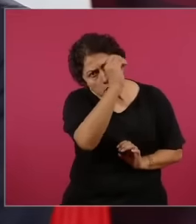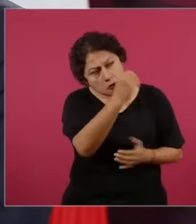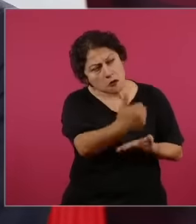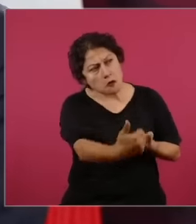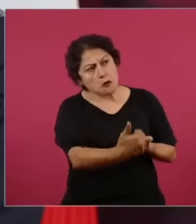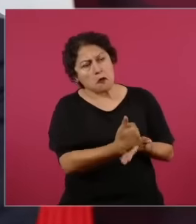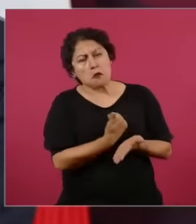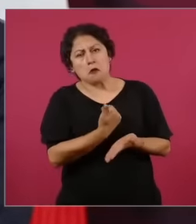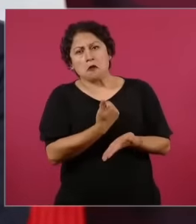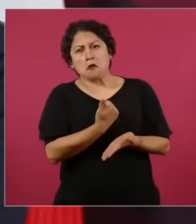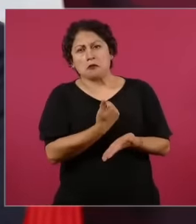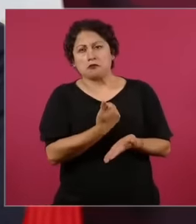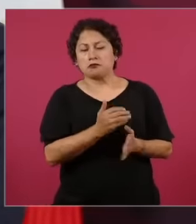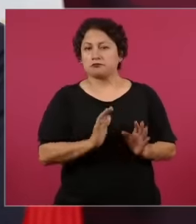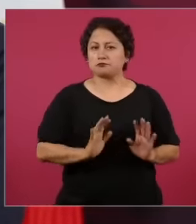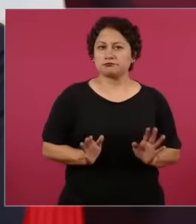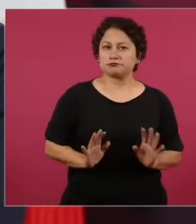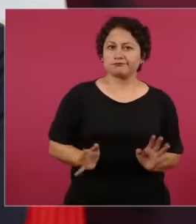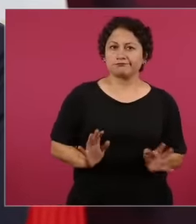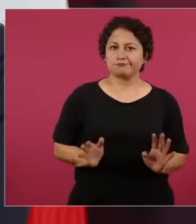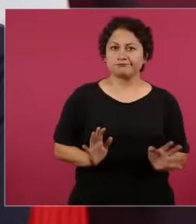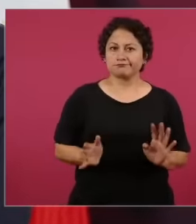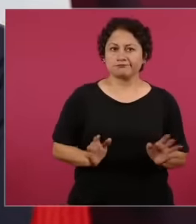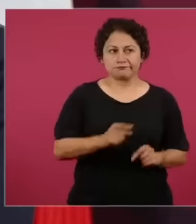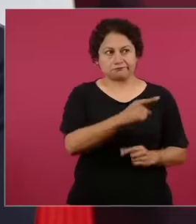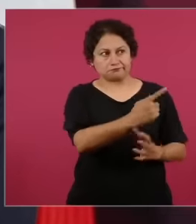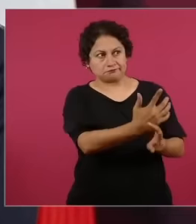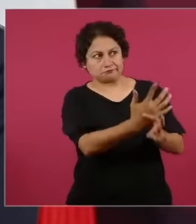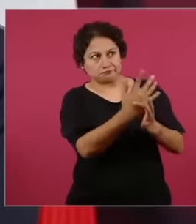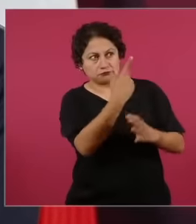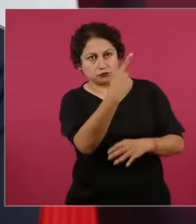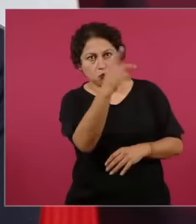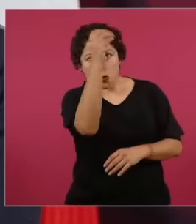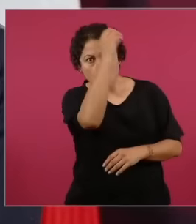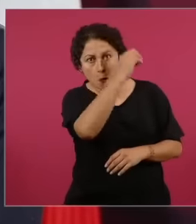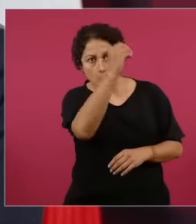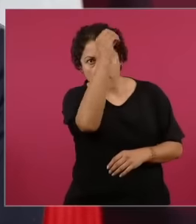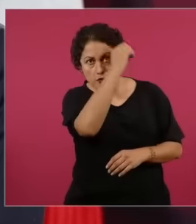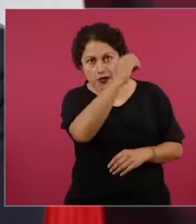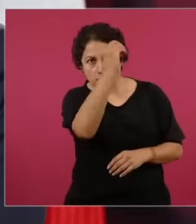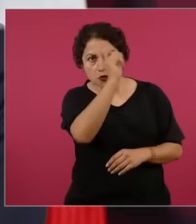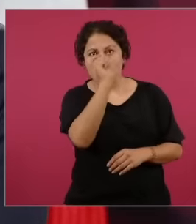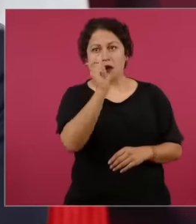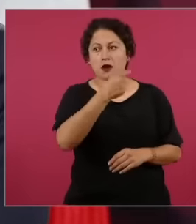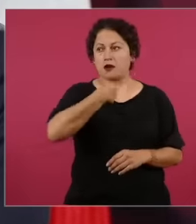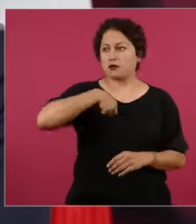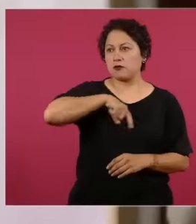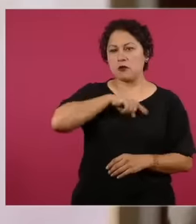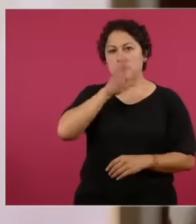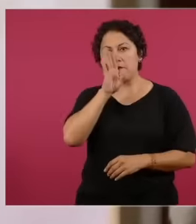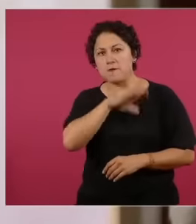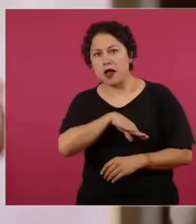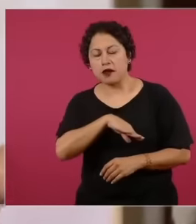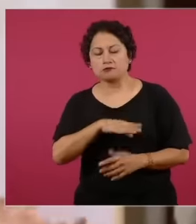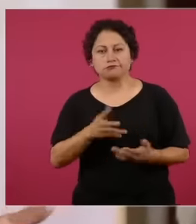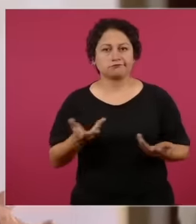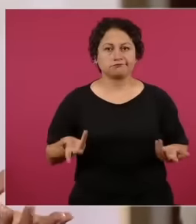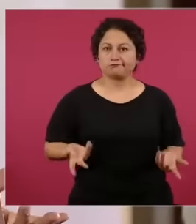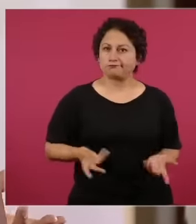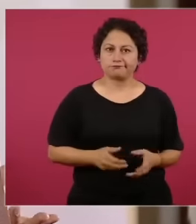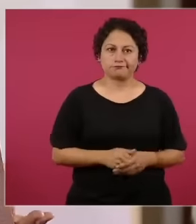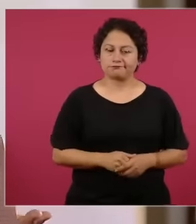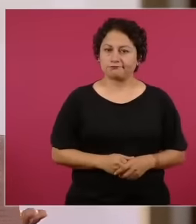doing is wrong Well